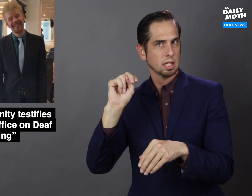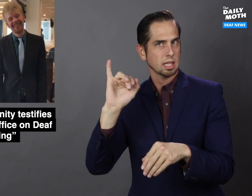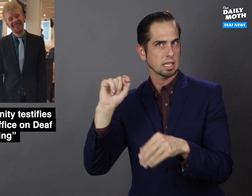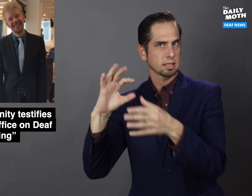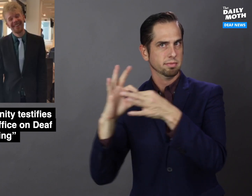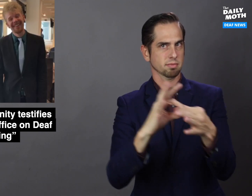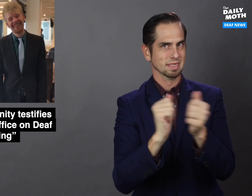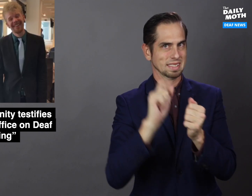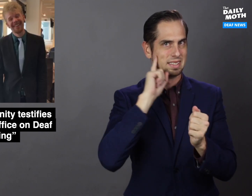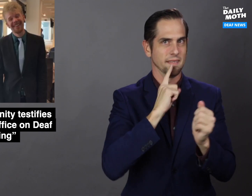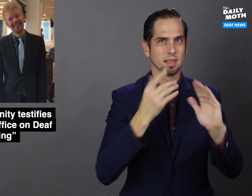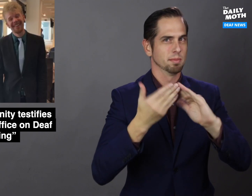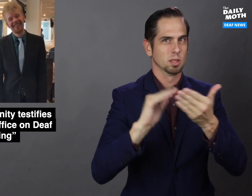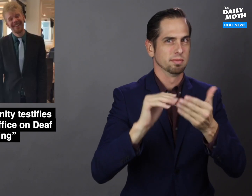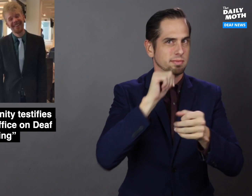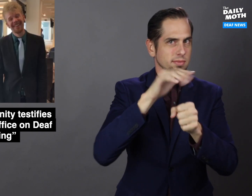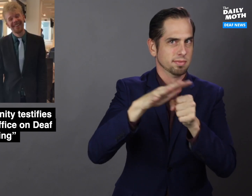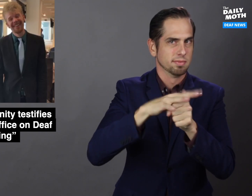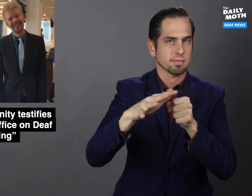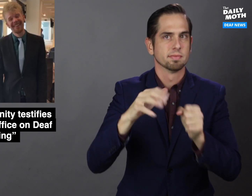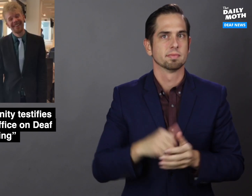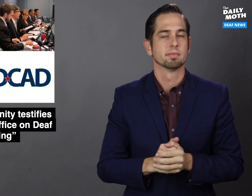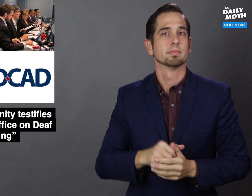when it concerns the deaf community.